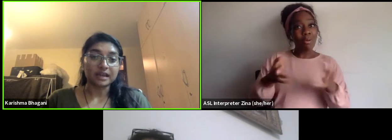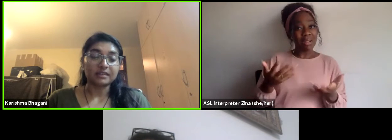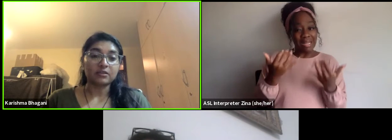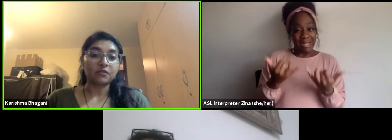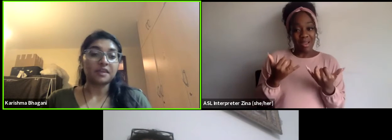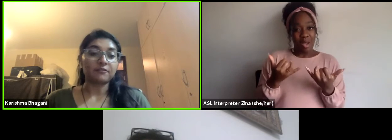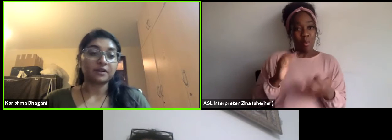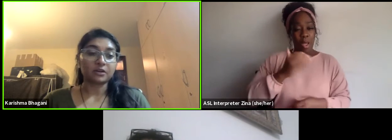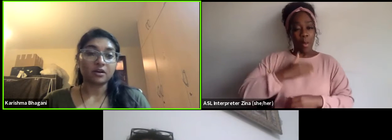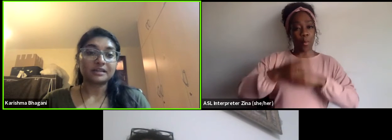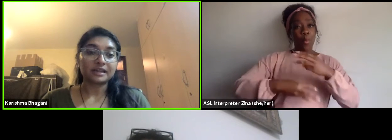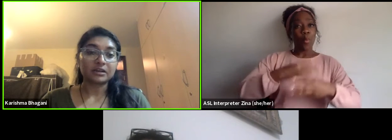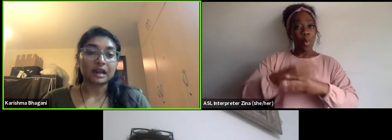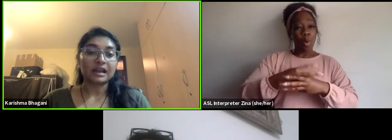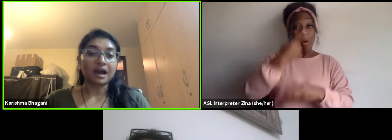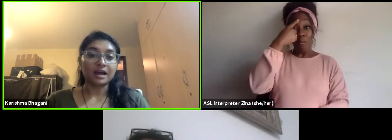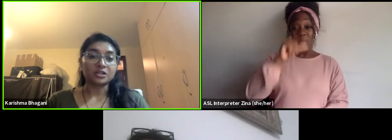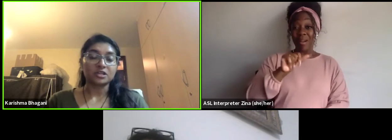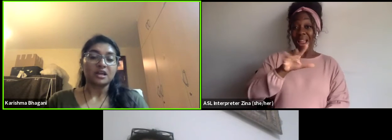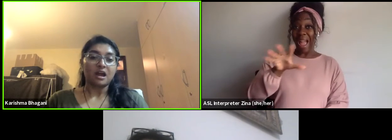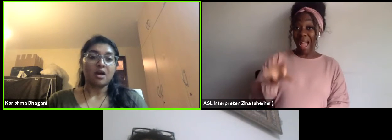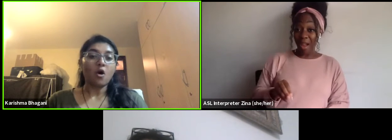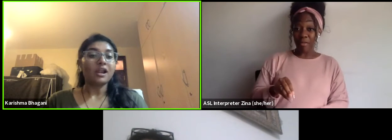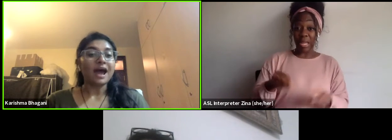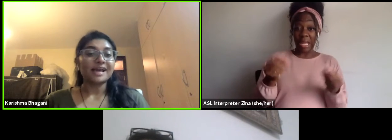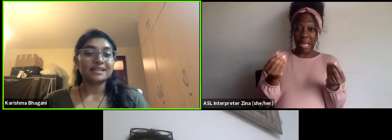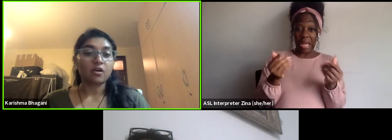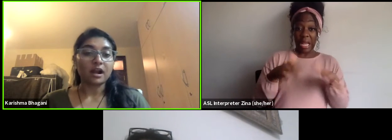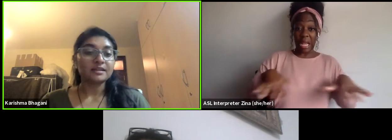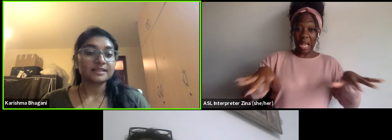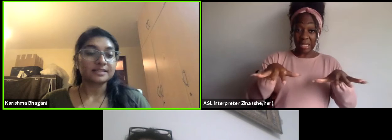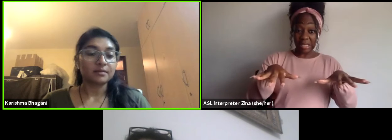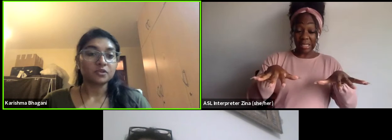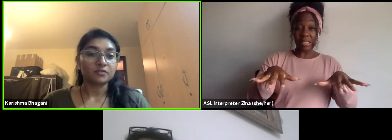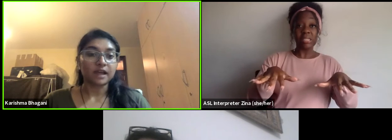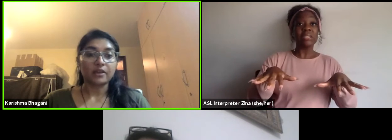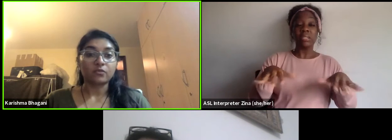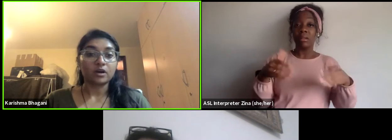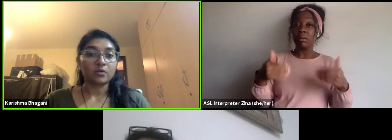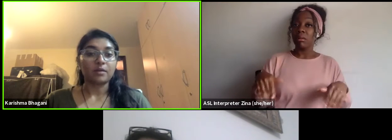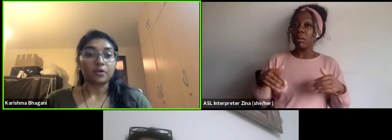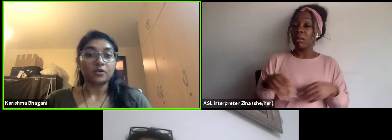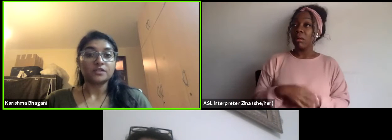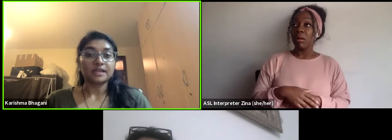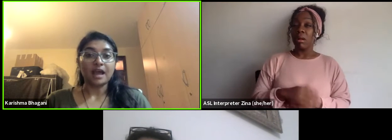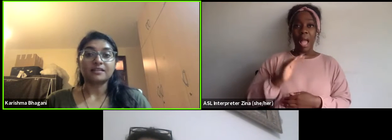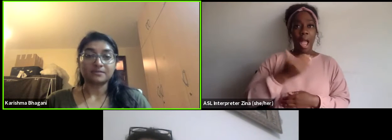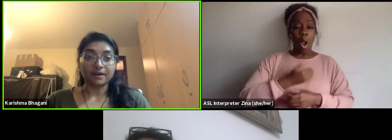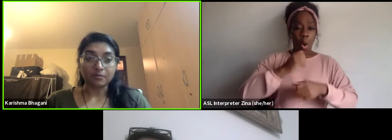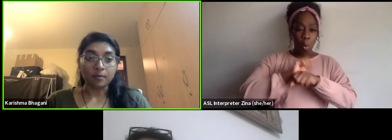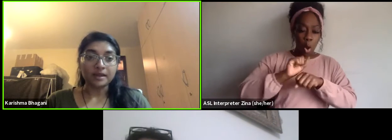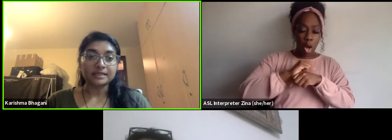I think for the African continent at large, all eyes are on us in terms of the kind of work we are producing at this very moment,